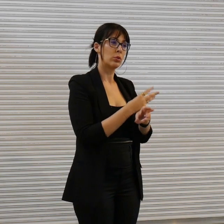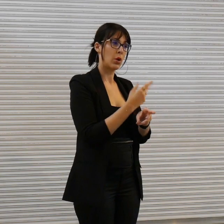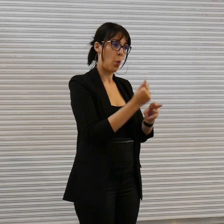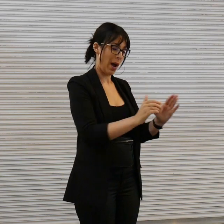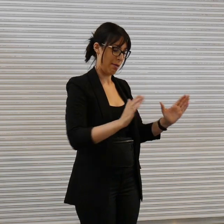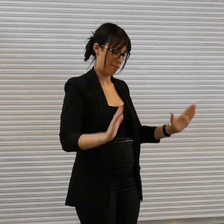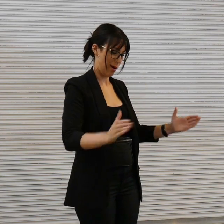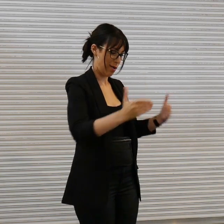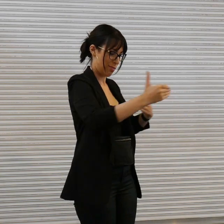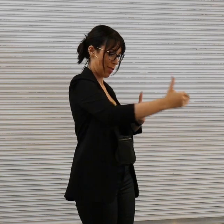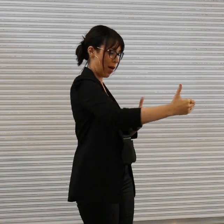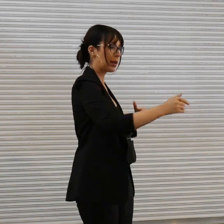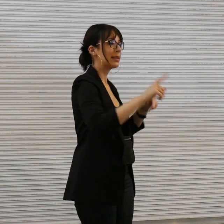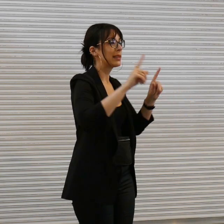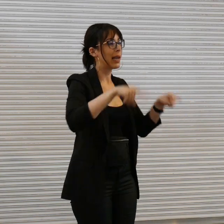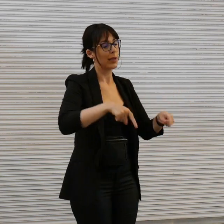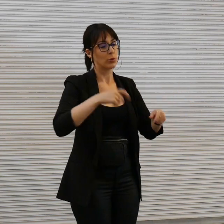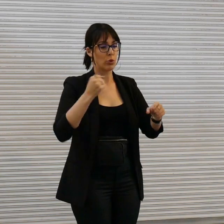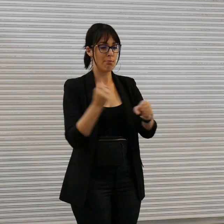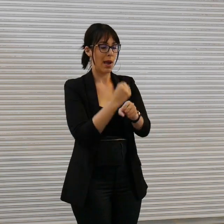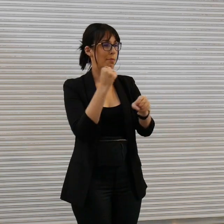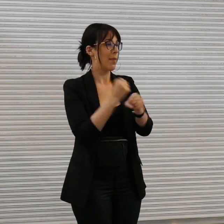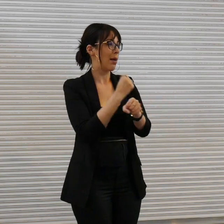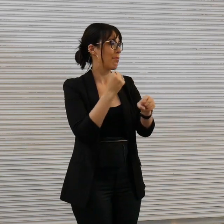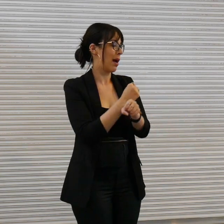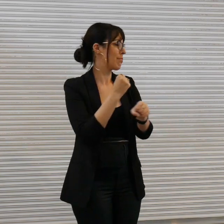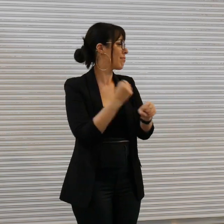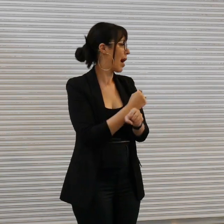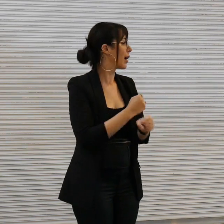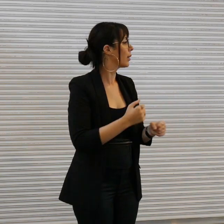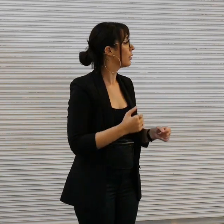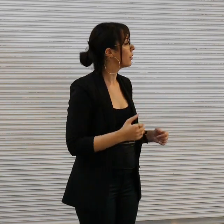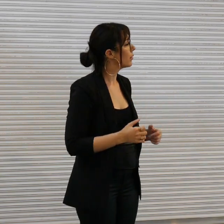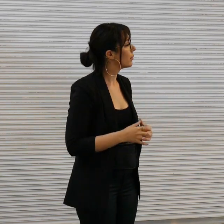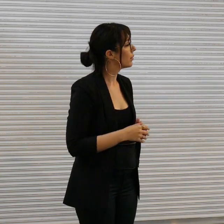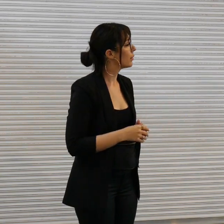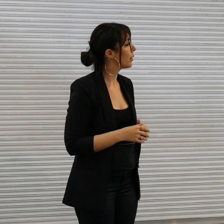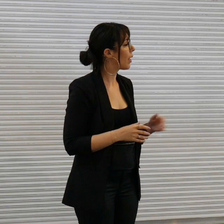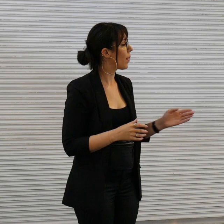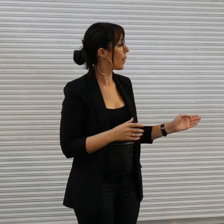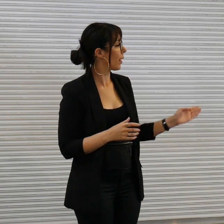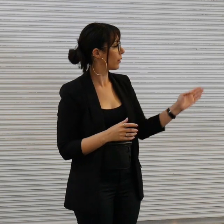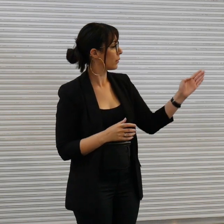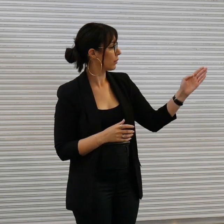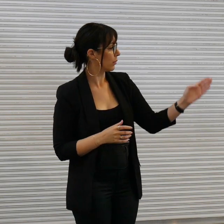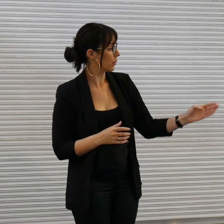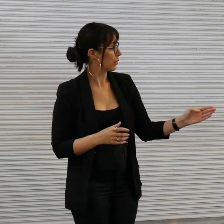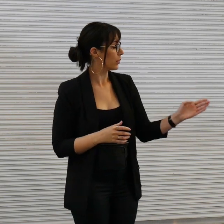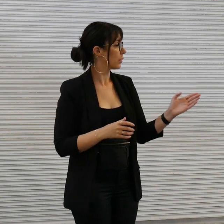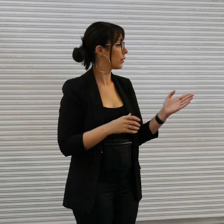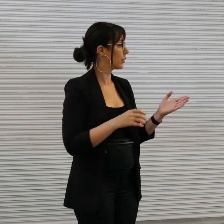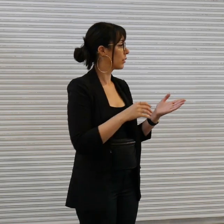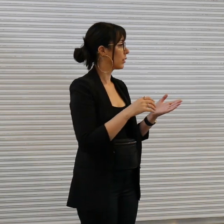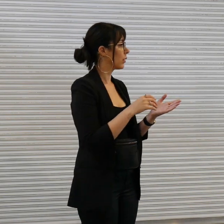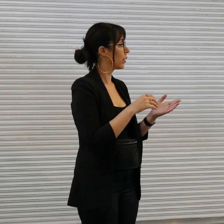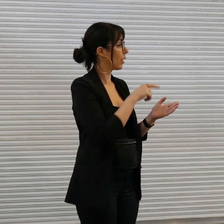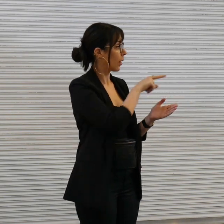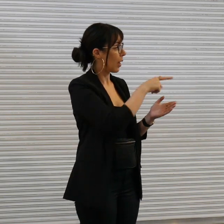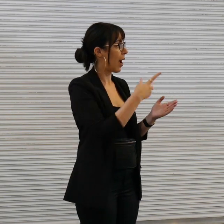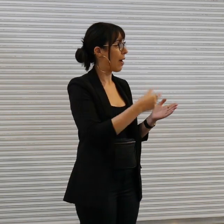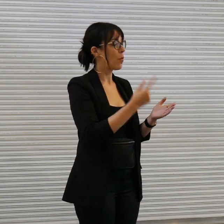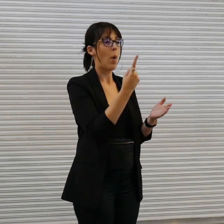Tasmanian tiger out of this wood um and um also Bram has a um publication as well which is for sale